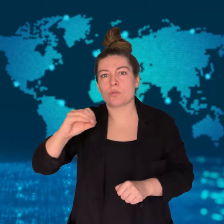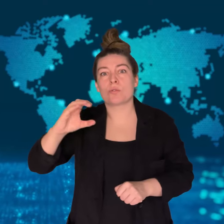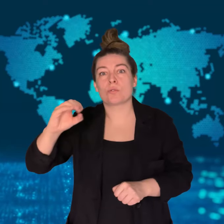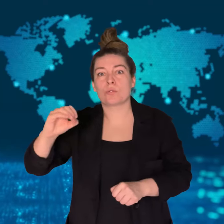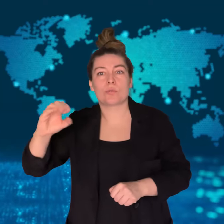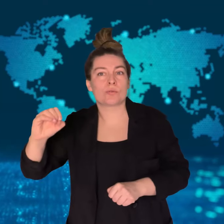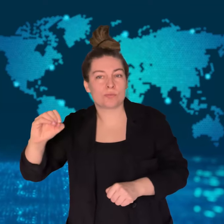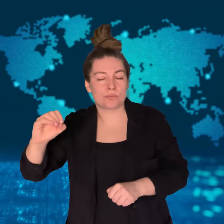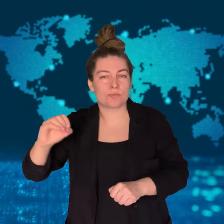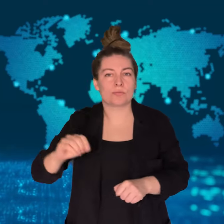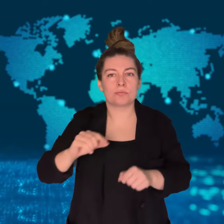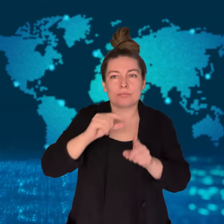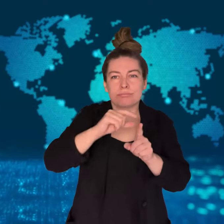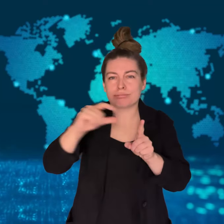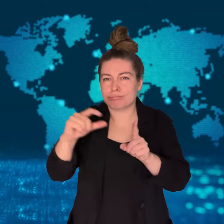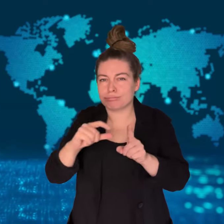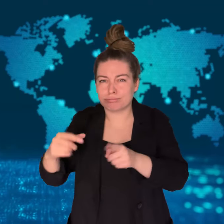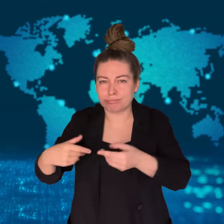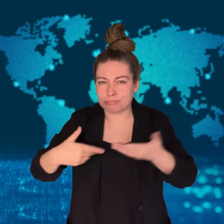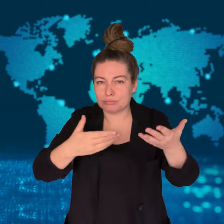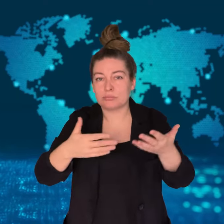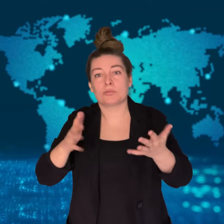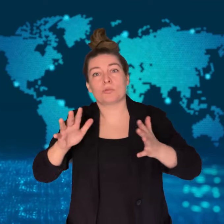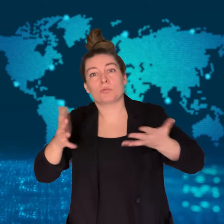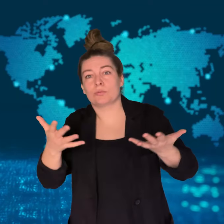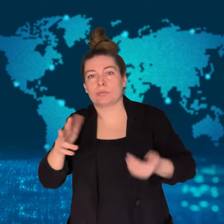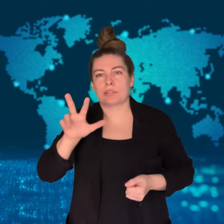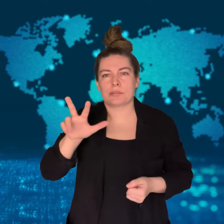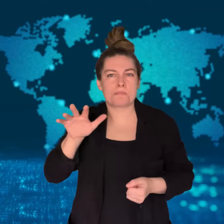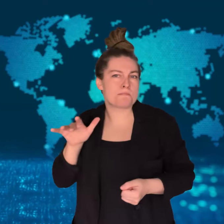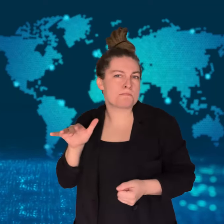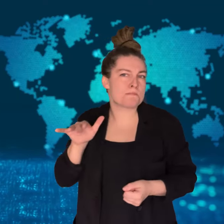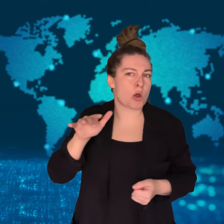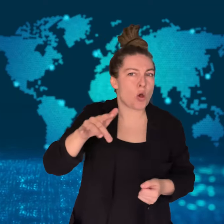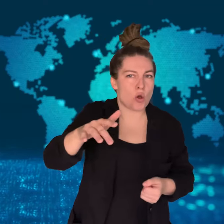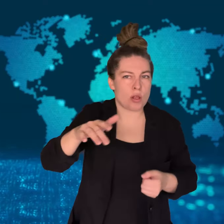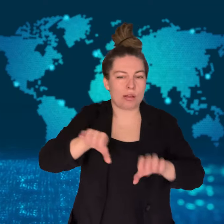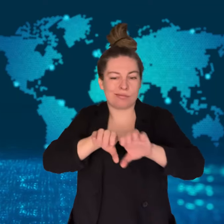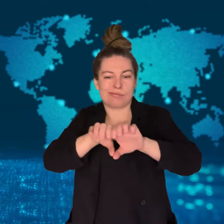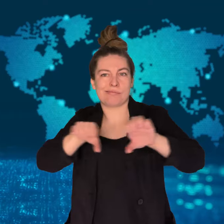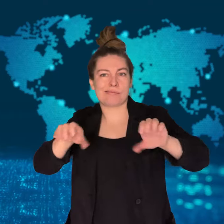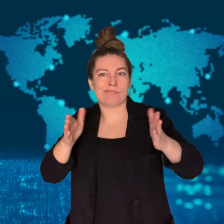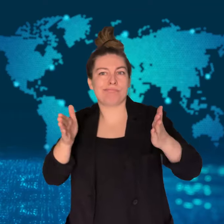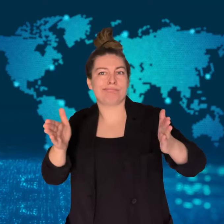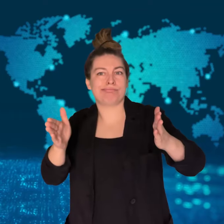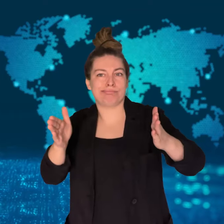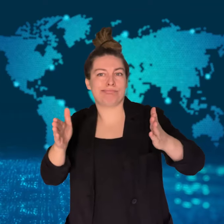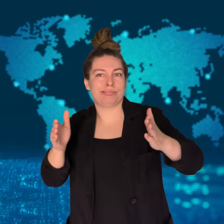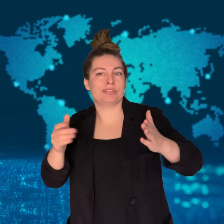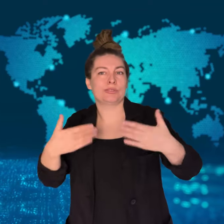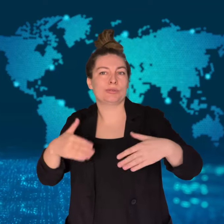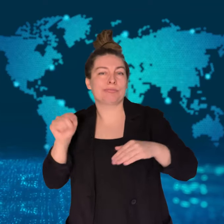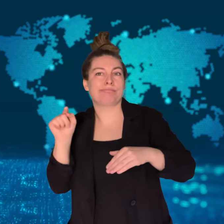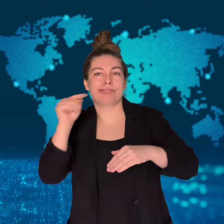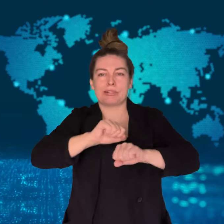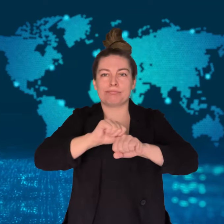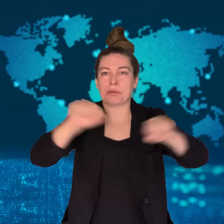122 millimeters or 3 million rounds of 152 millimeters shells.